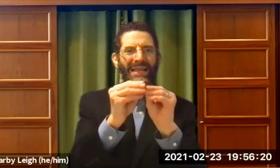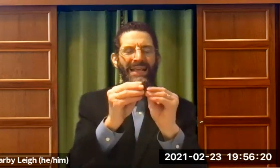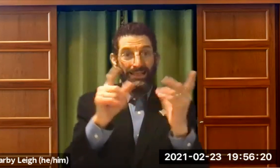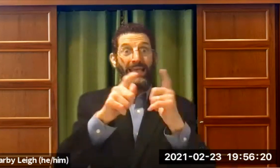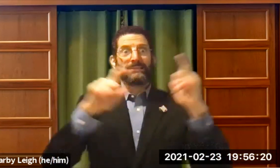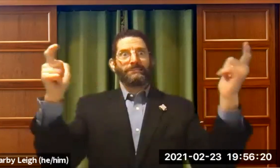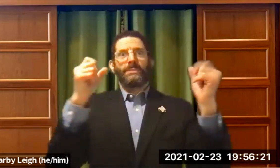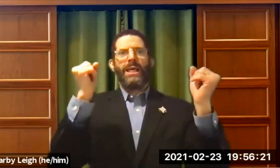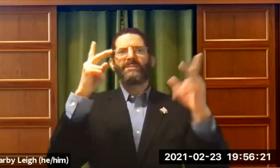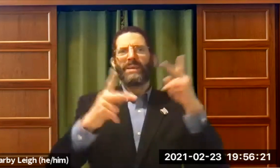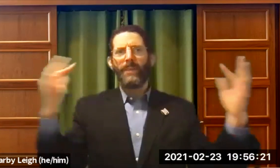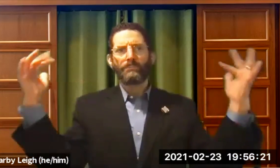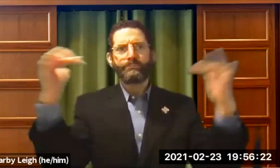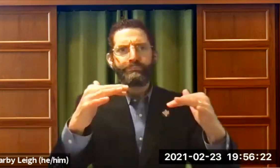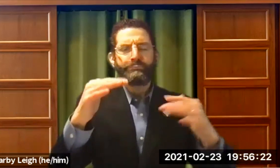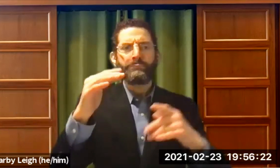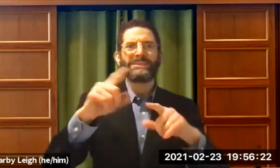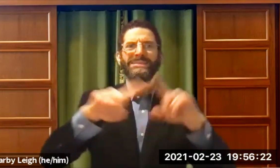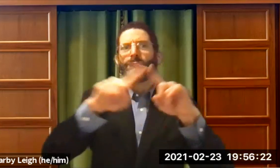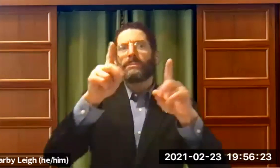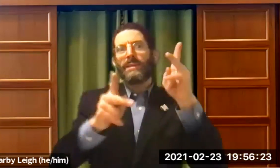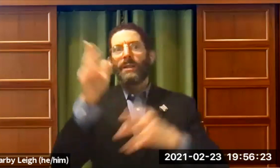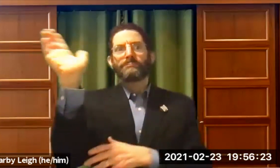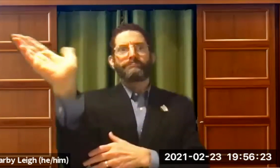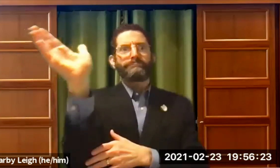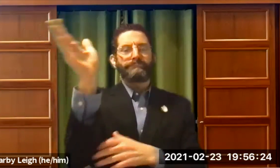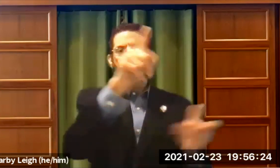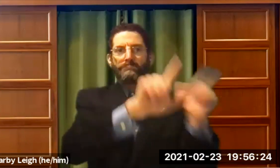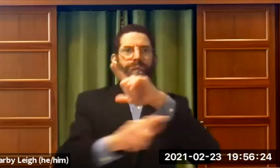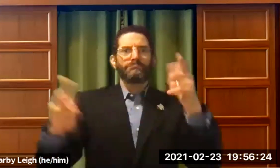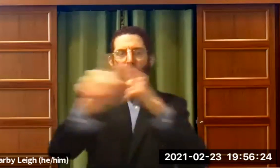an event like the annual meeting, that's a big event with a lot of people coming, lots of different people giving